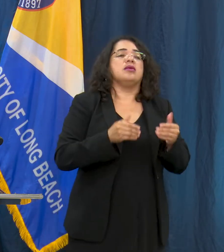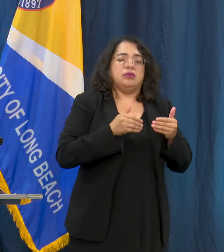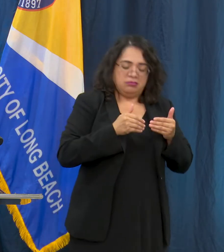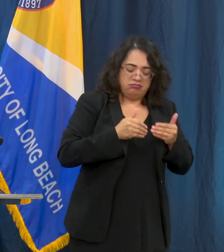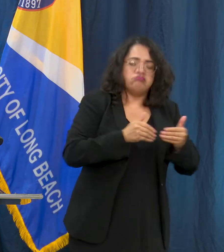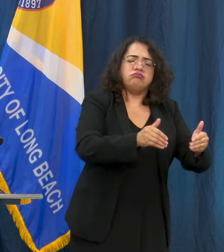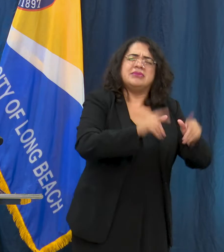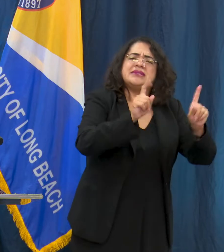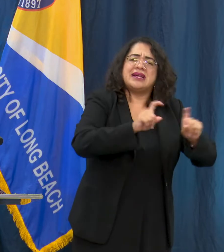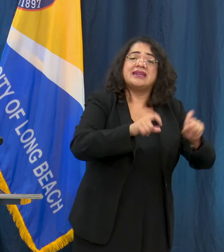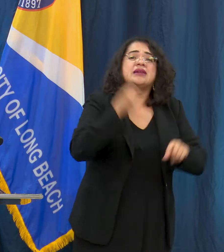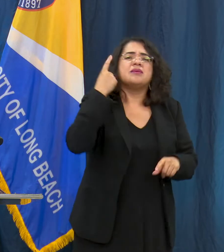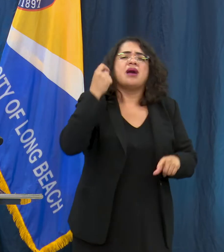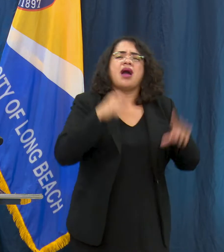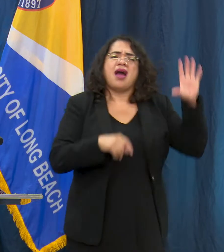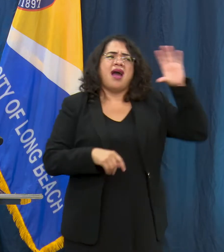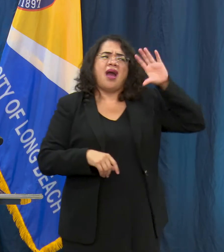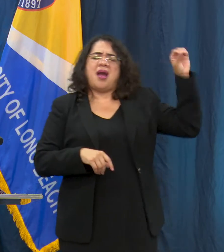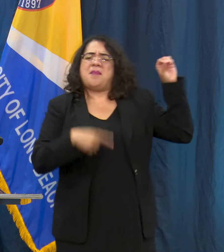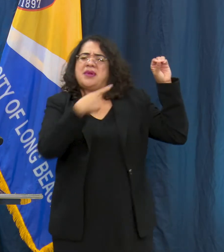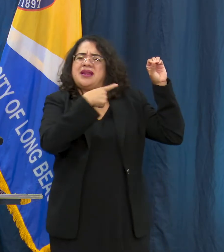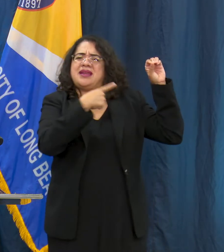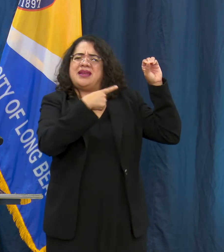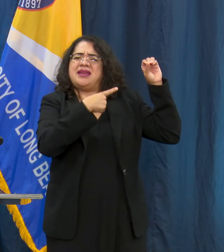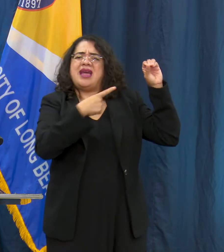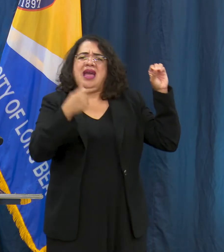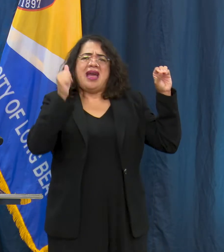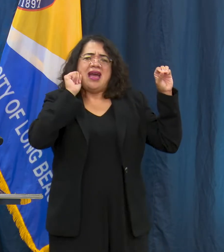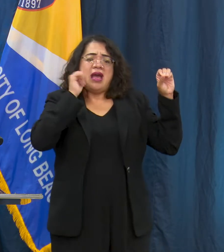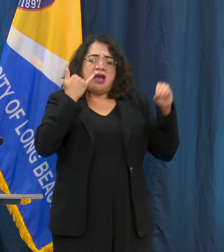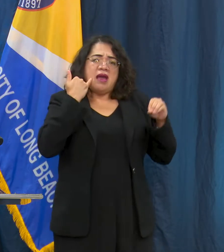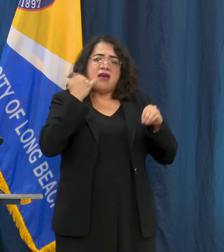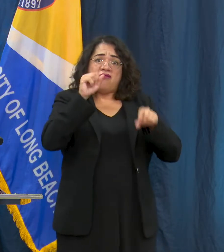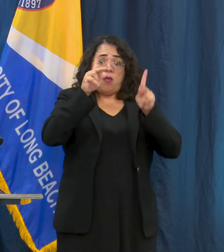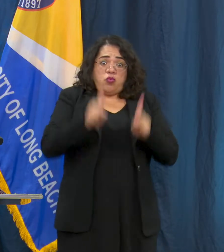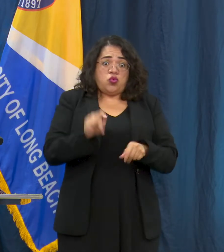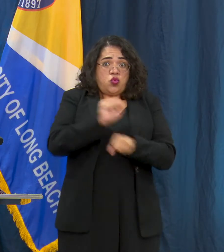have symptoms or has not been in contact with someone with COVID-19 to be tested